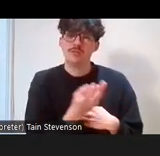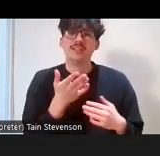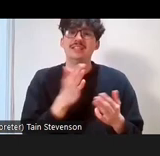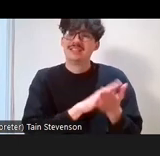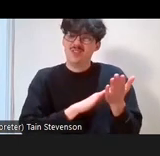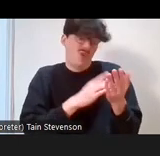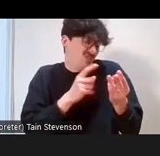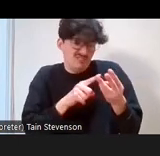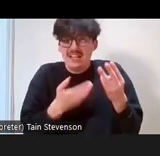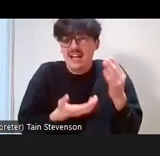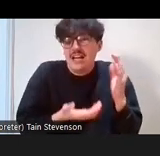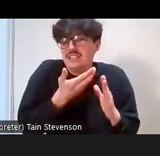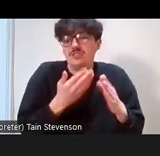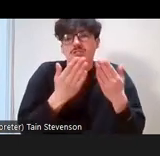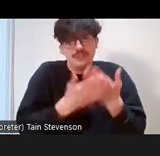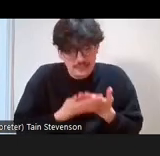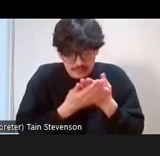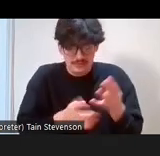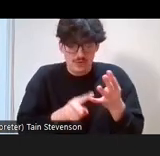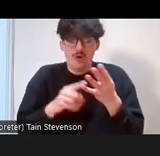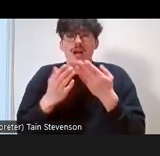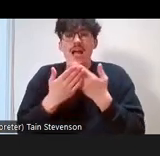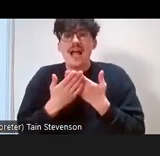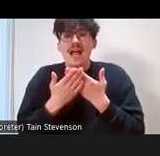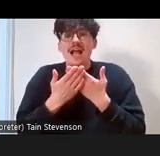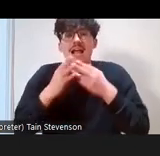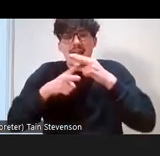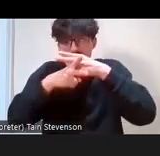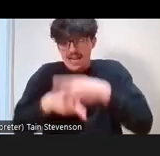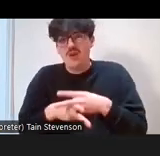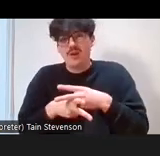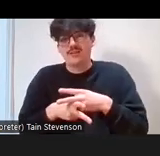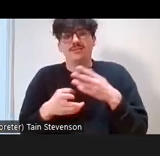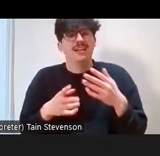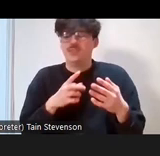they might have caring responsibilities, they might have lots of different things going on so